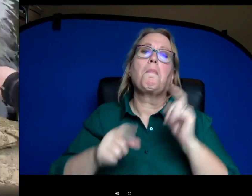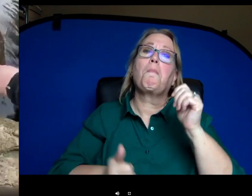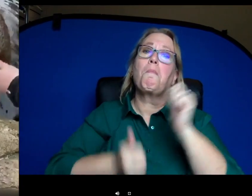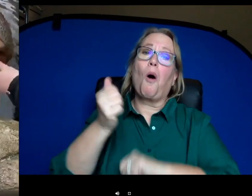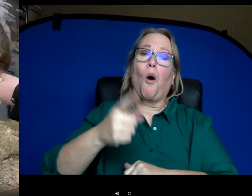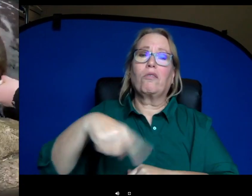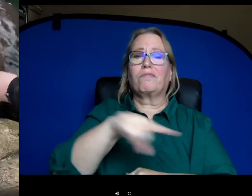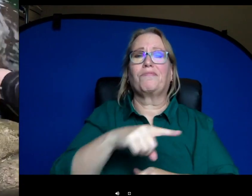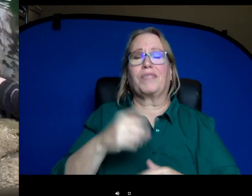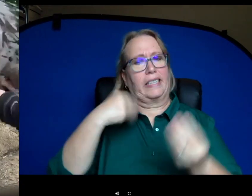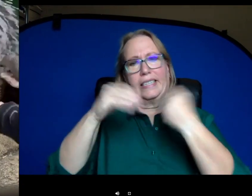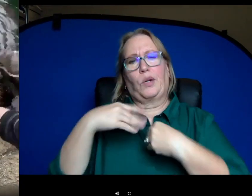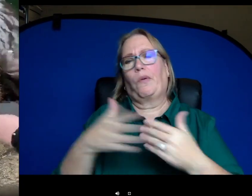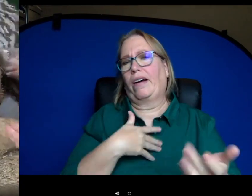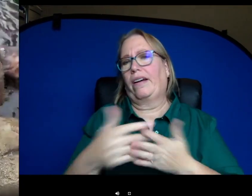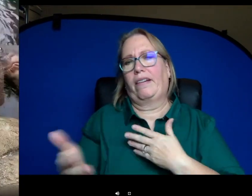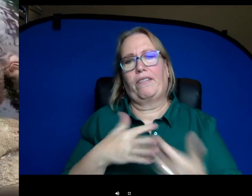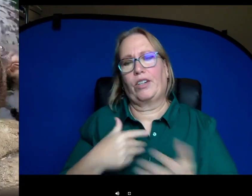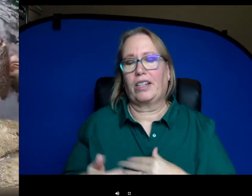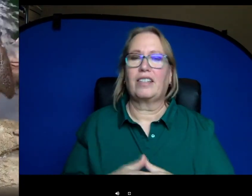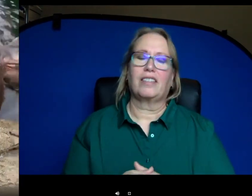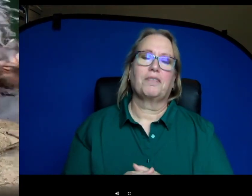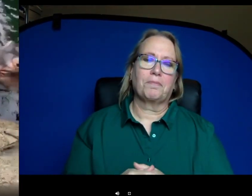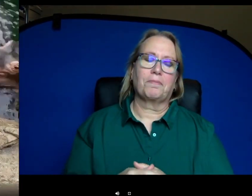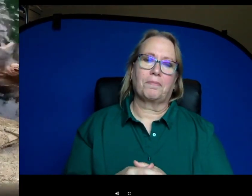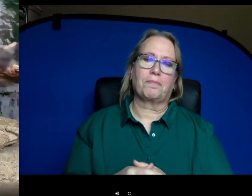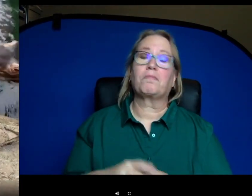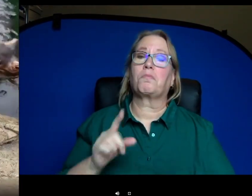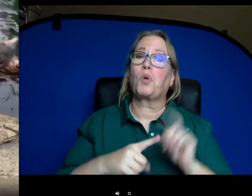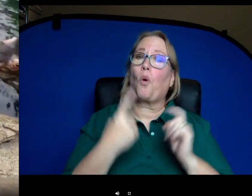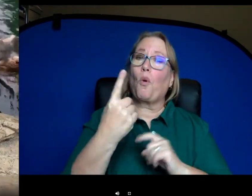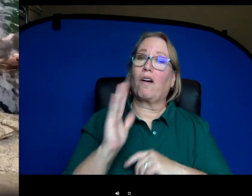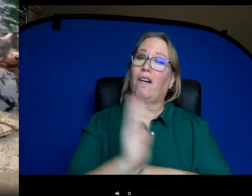it's a little bit hard to know for sure what their favorites are. But one of them is